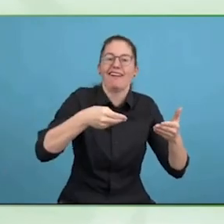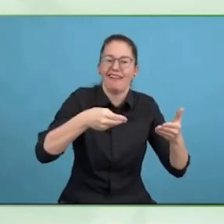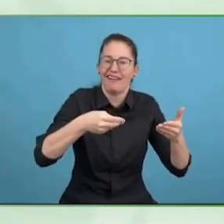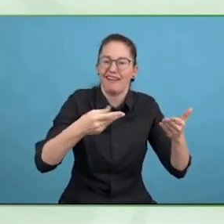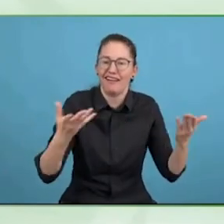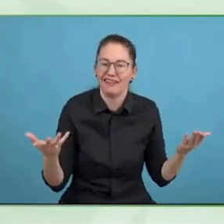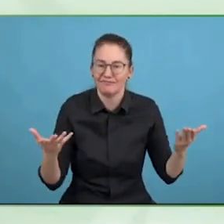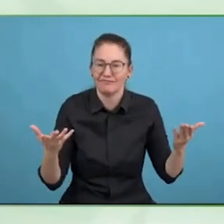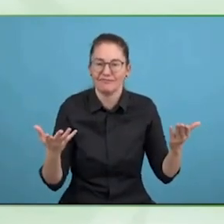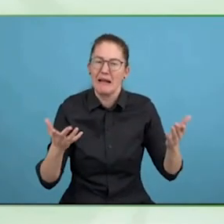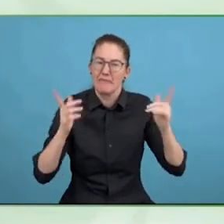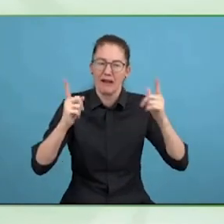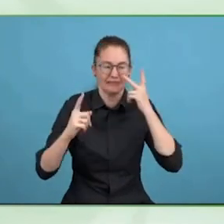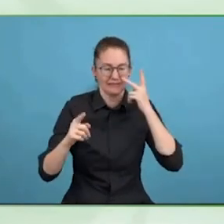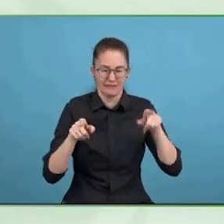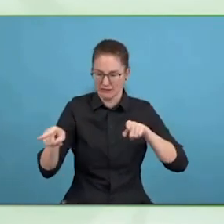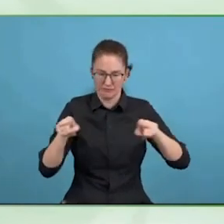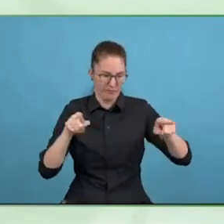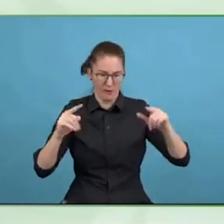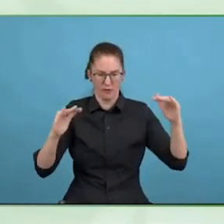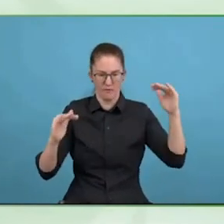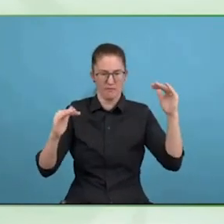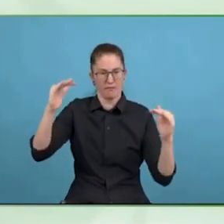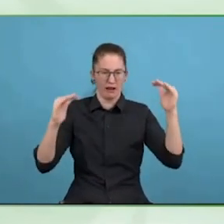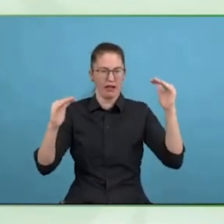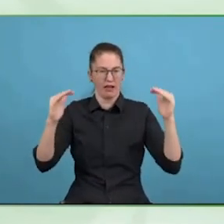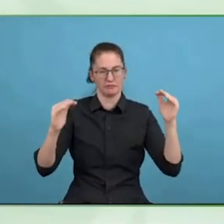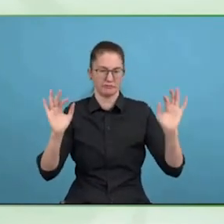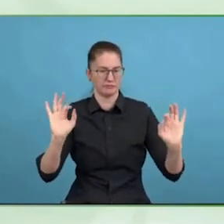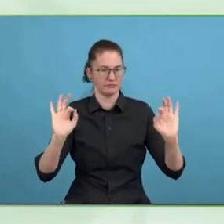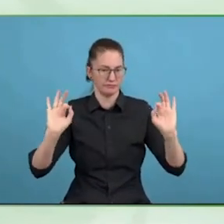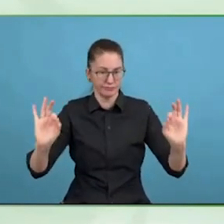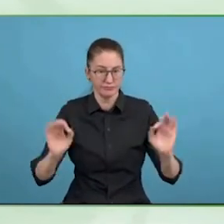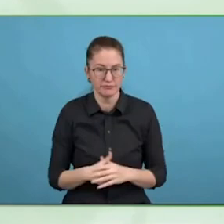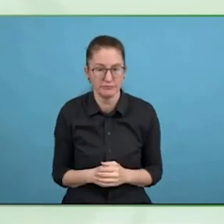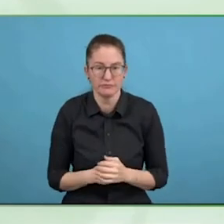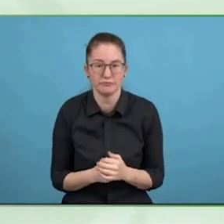Two last things, first of all, Wilfried also asked about barriers,